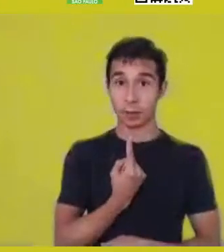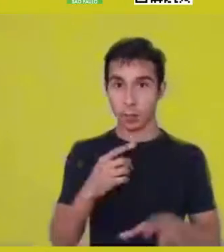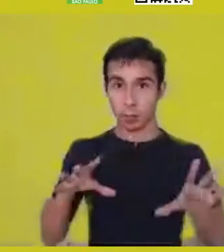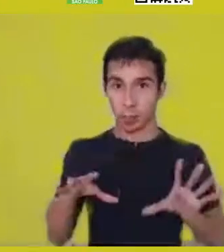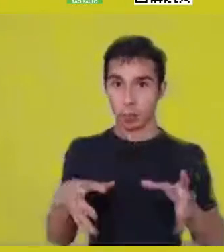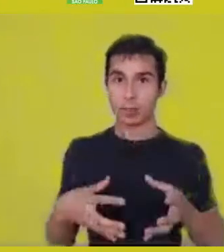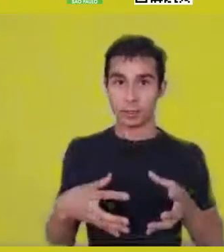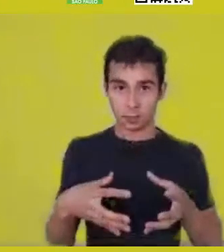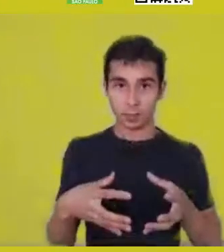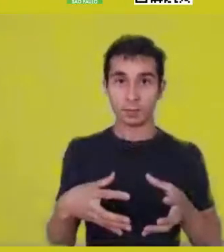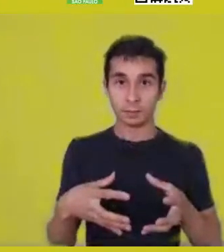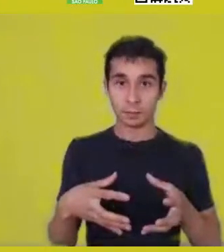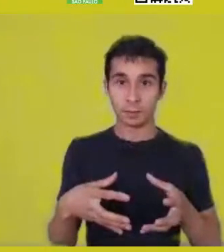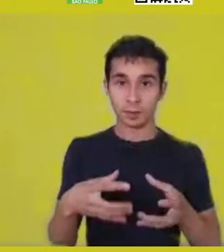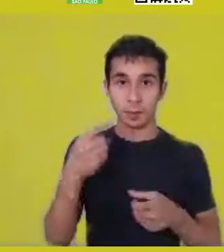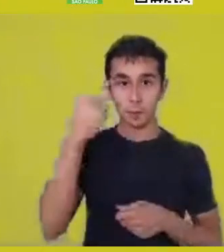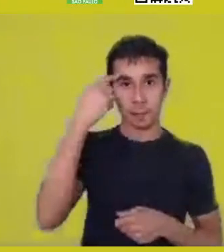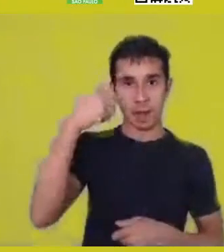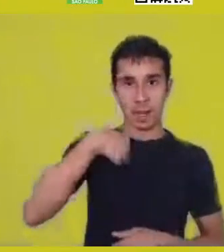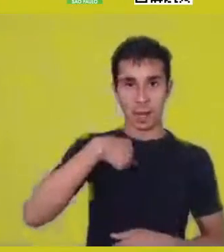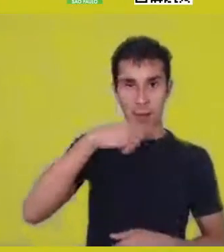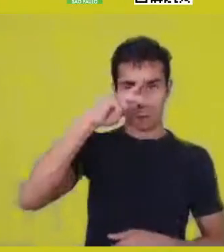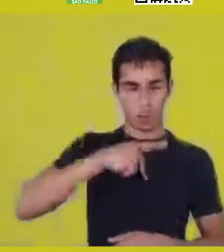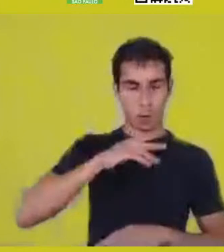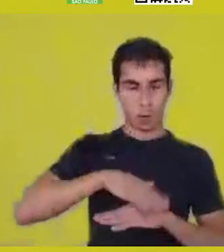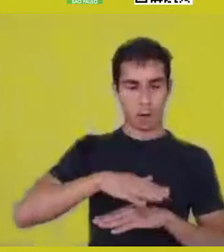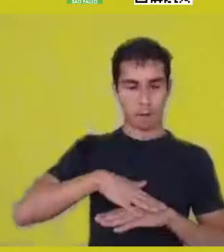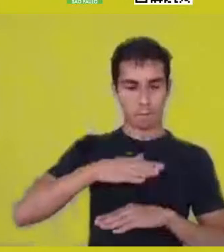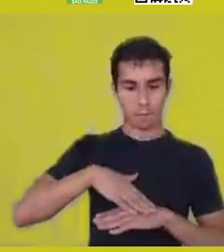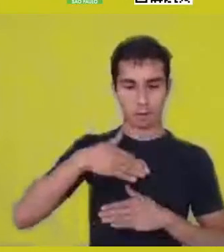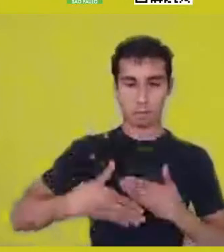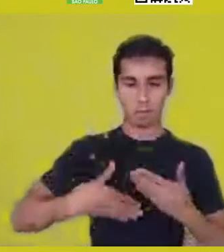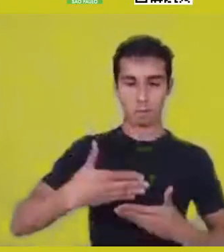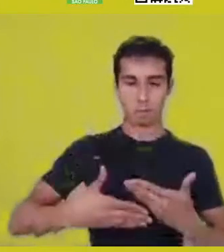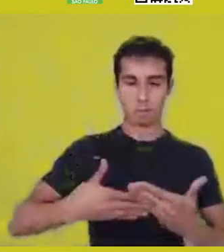so, this notion of autonomy isn’t linked merely to a choice